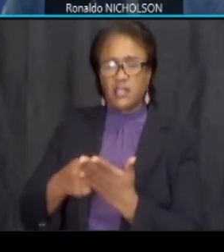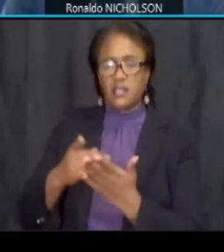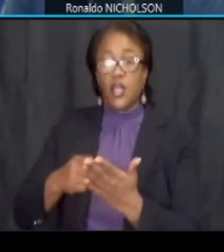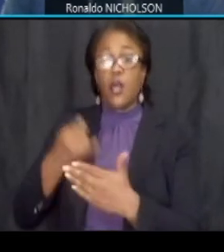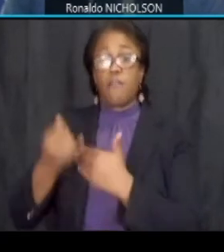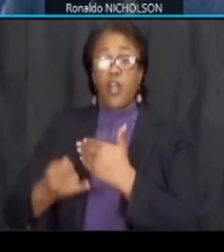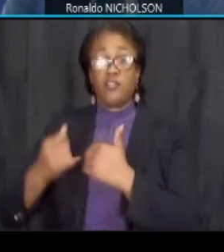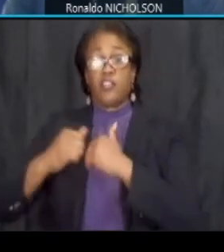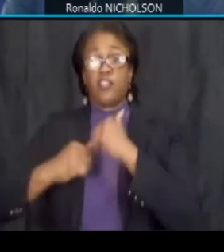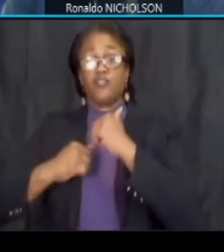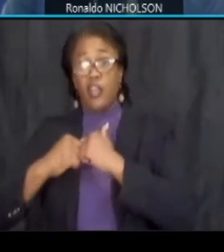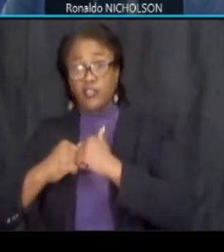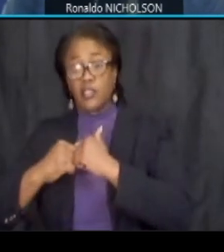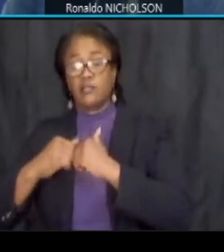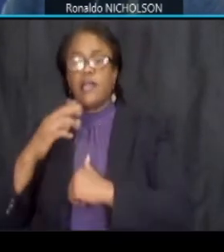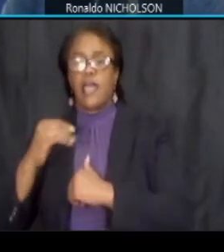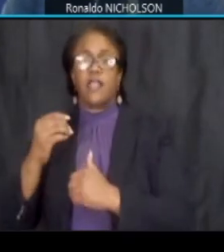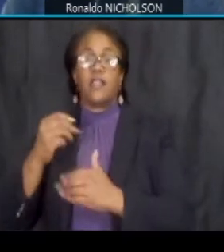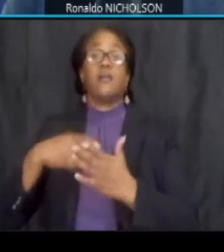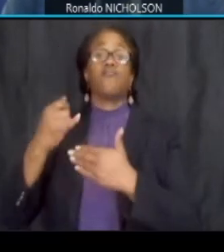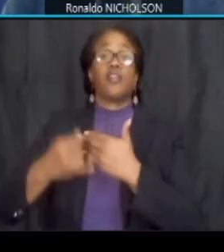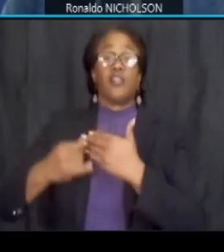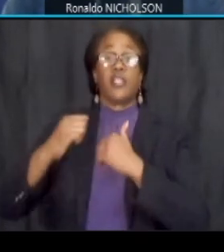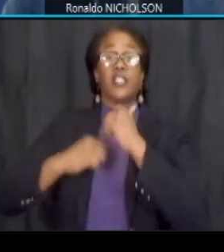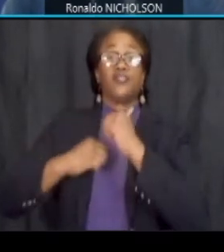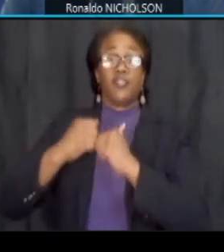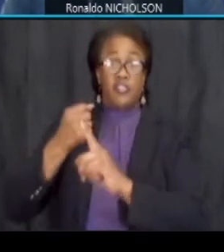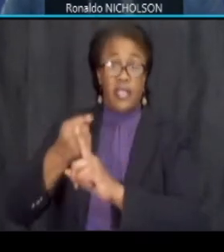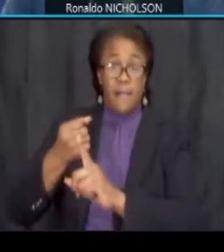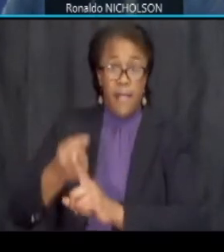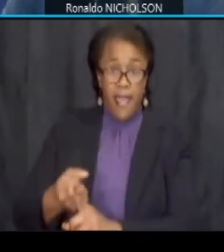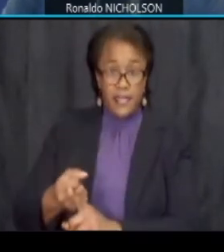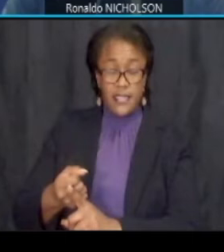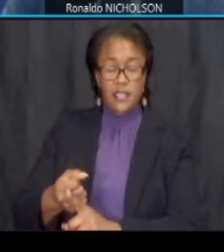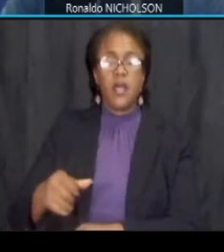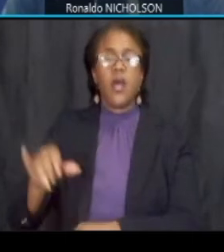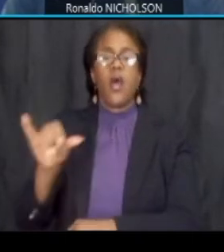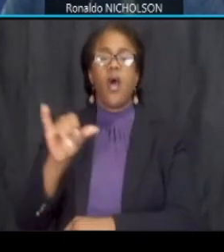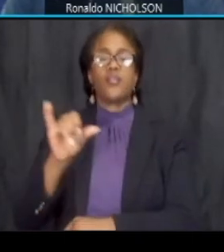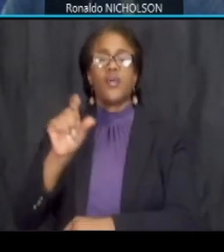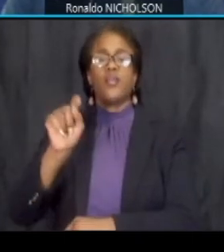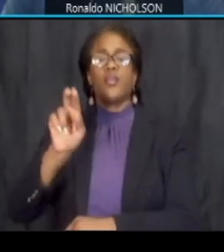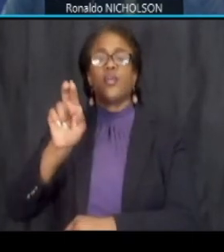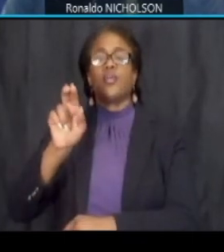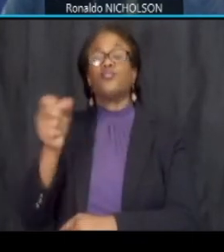and the project construction impacts along with that is a traffic transportation management plan